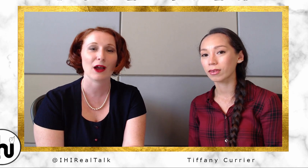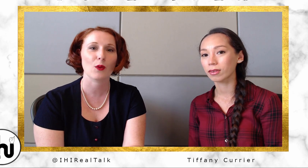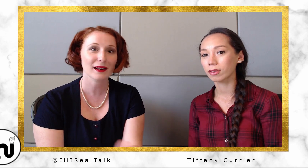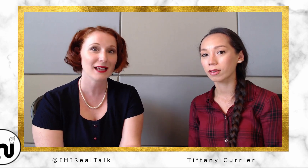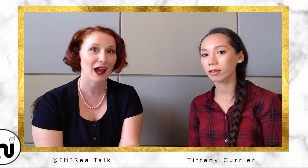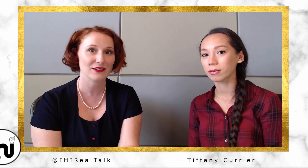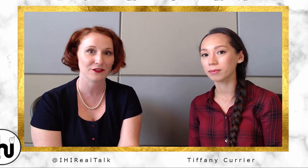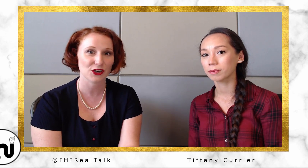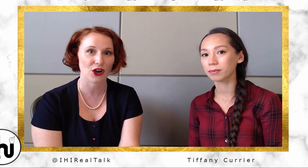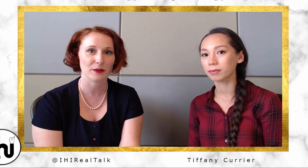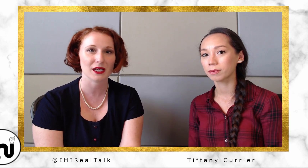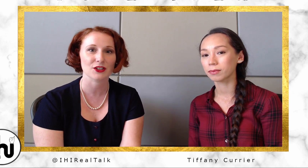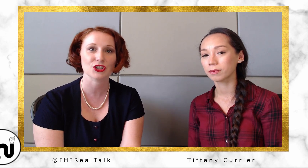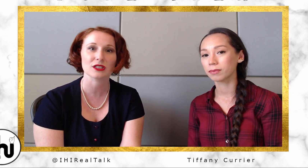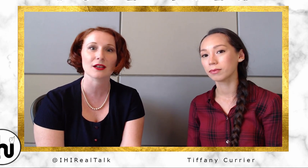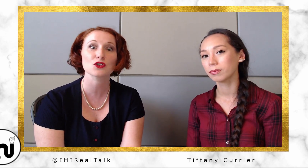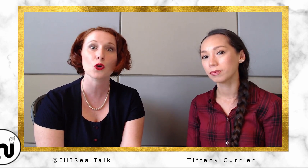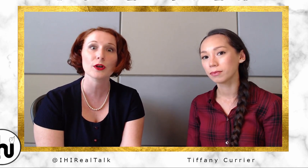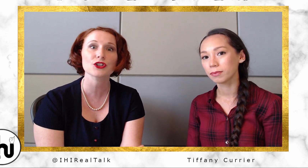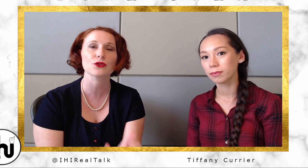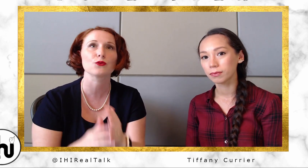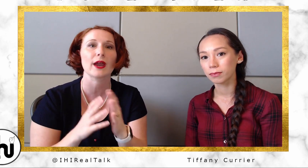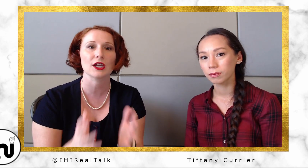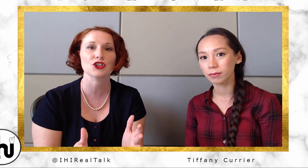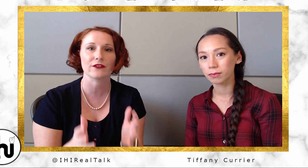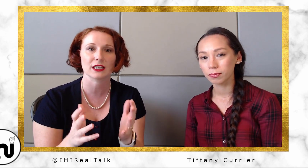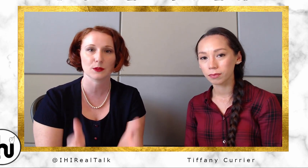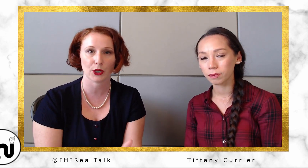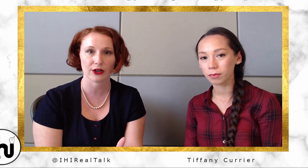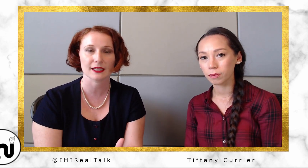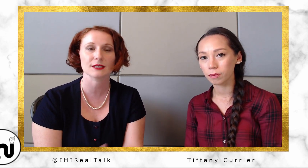wanted to have Tiffany on because she has so much range of experience from